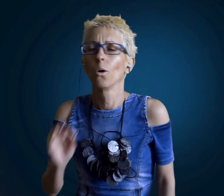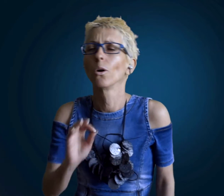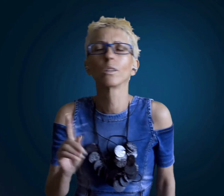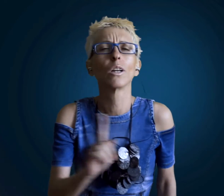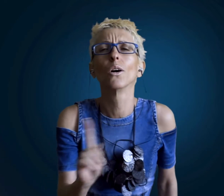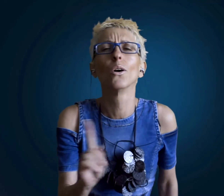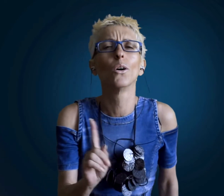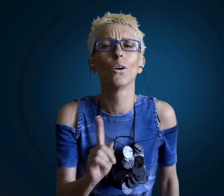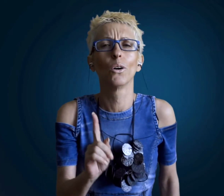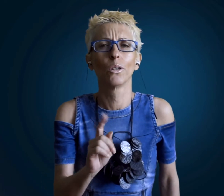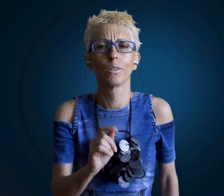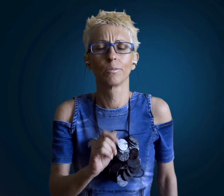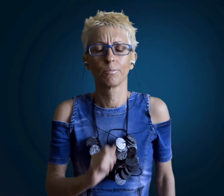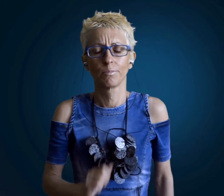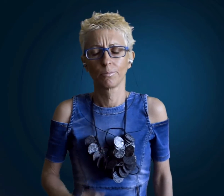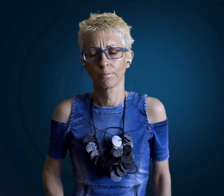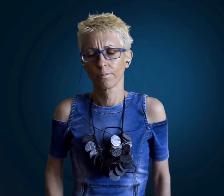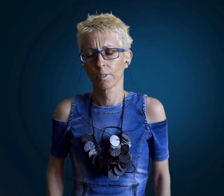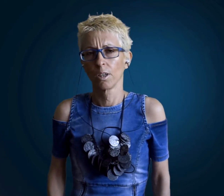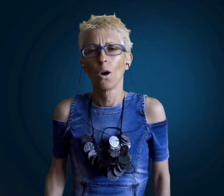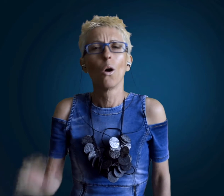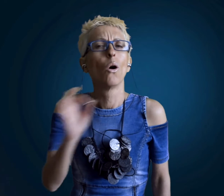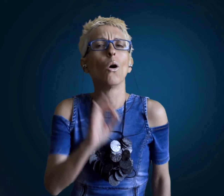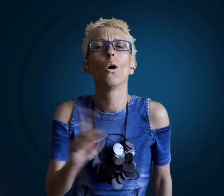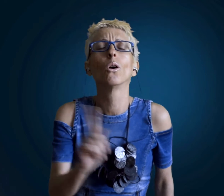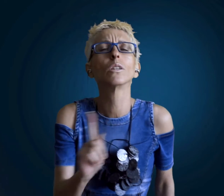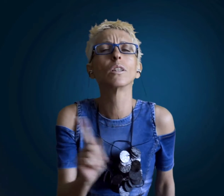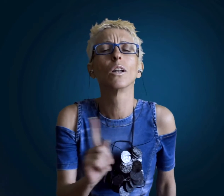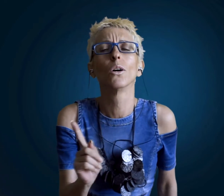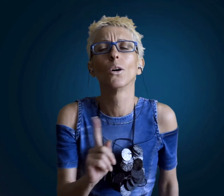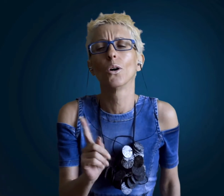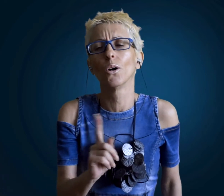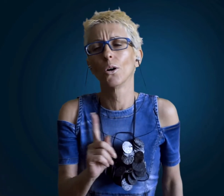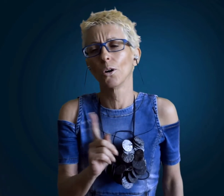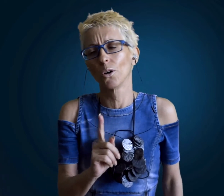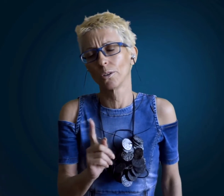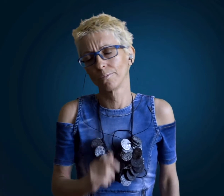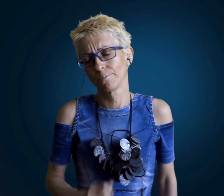not yet